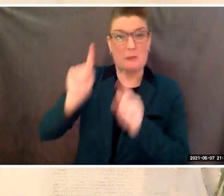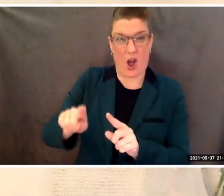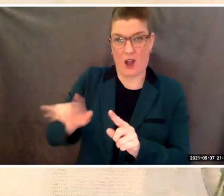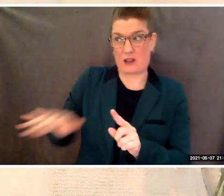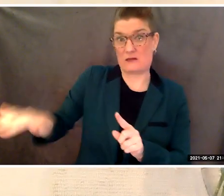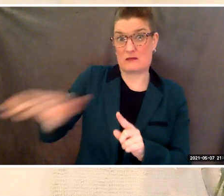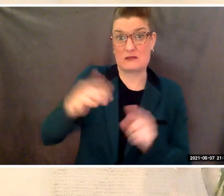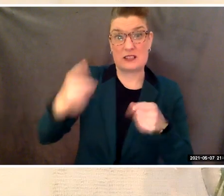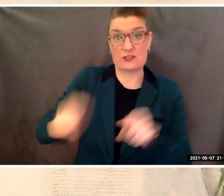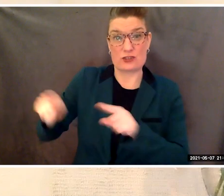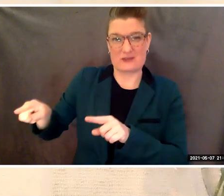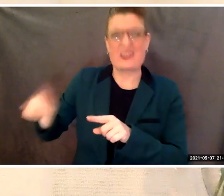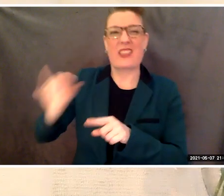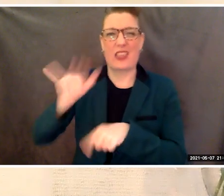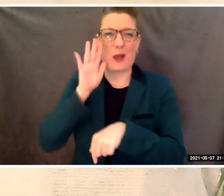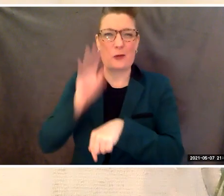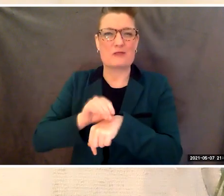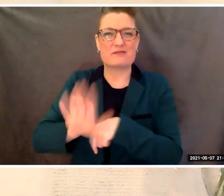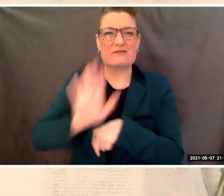that will shape your narrative.